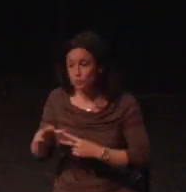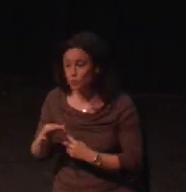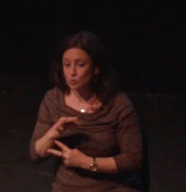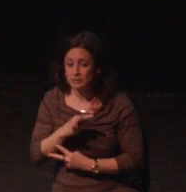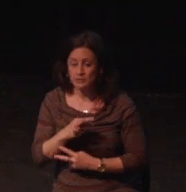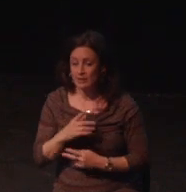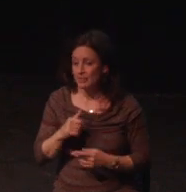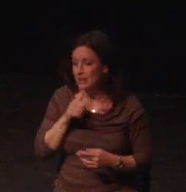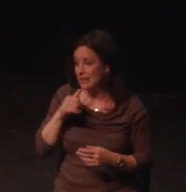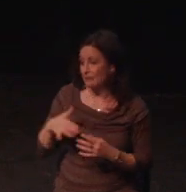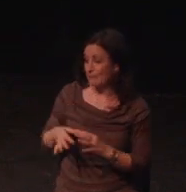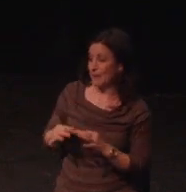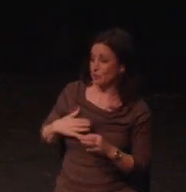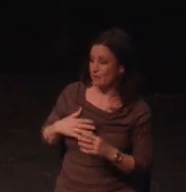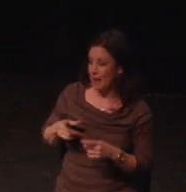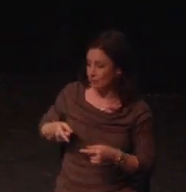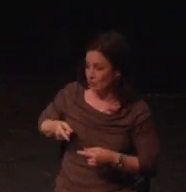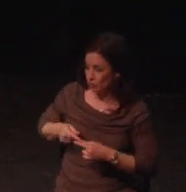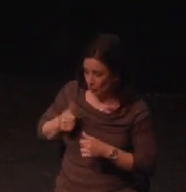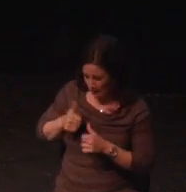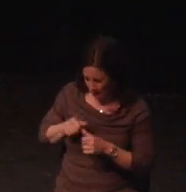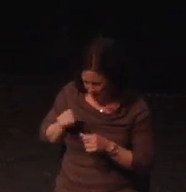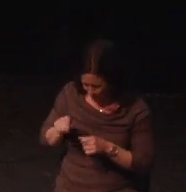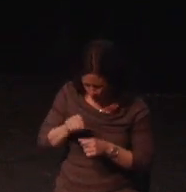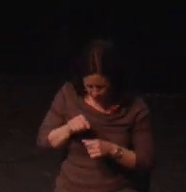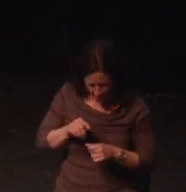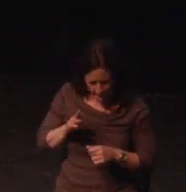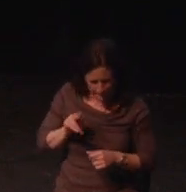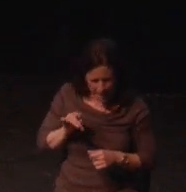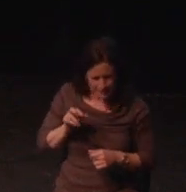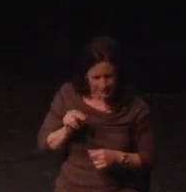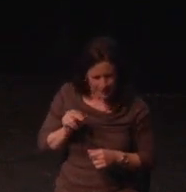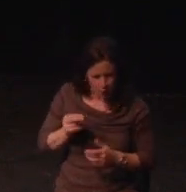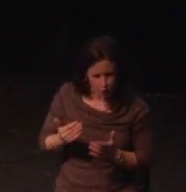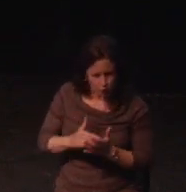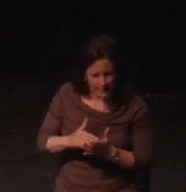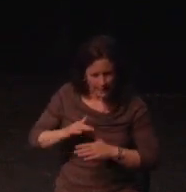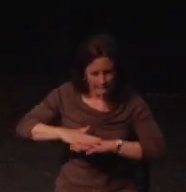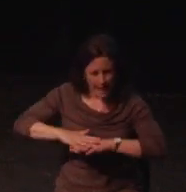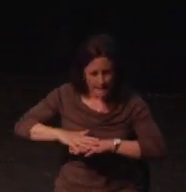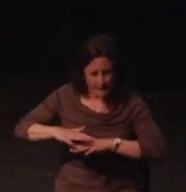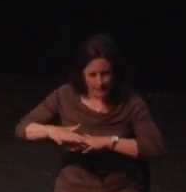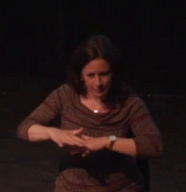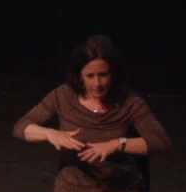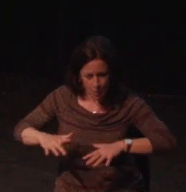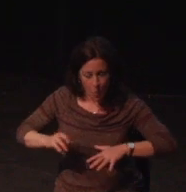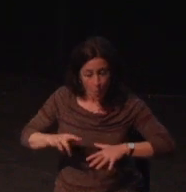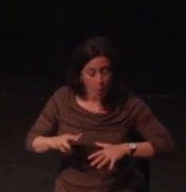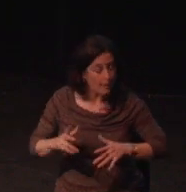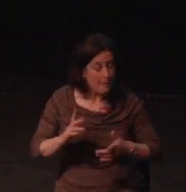so I'll try and sum it up in regards to those that affect my ability to do things like play a game. First, cognitively, I'm autistic.